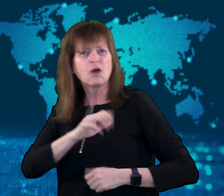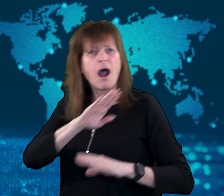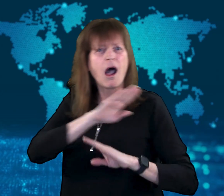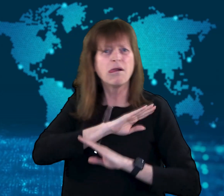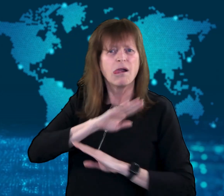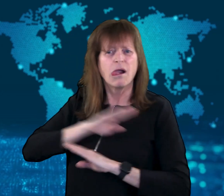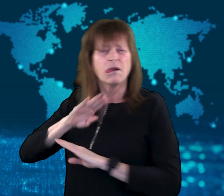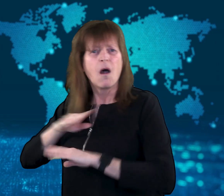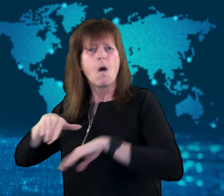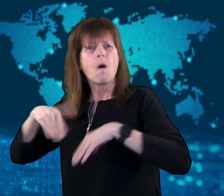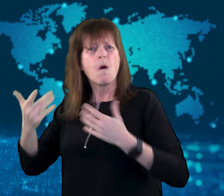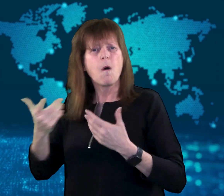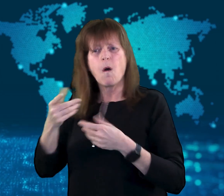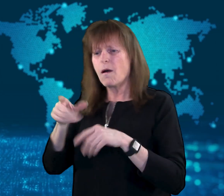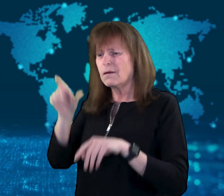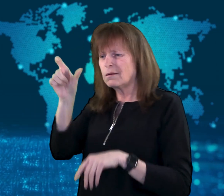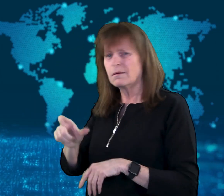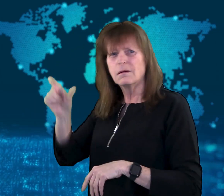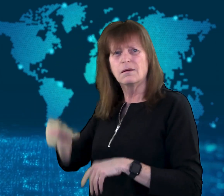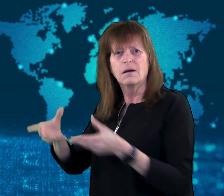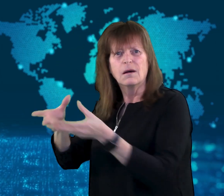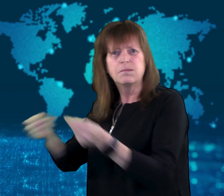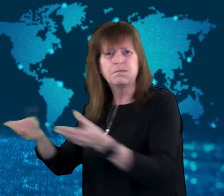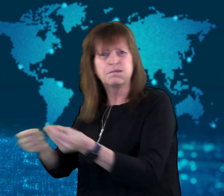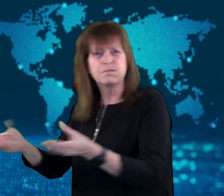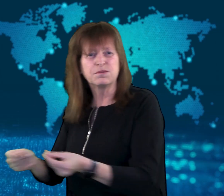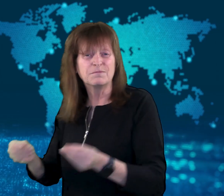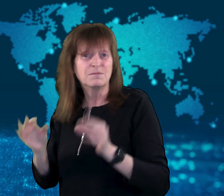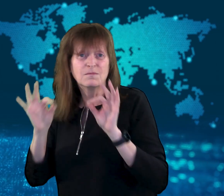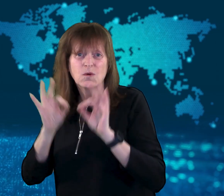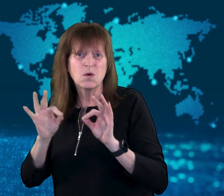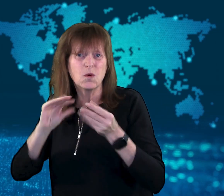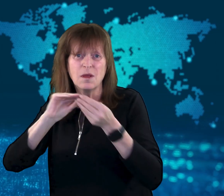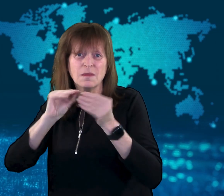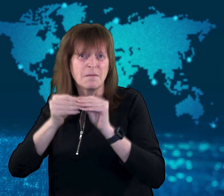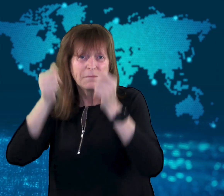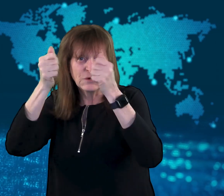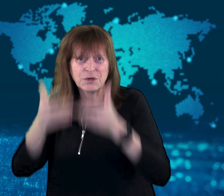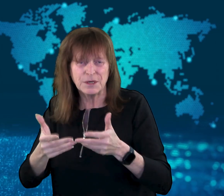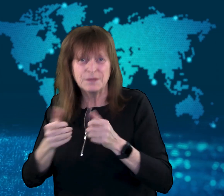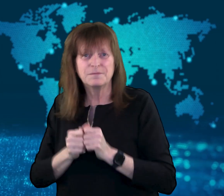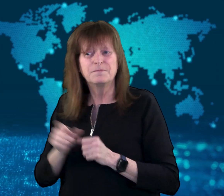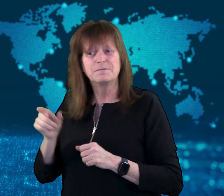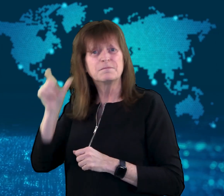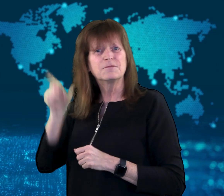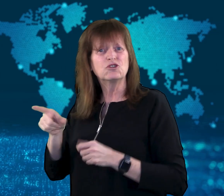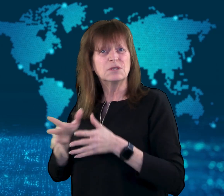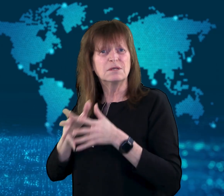or missing bodies, but a spokesman for Ukraine's Presidential Envoy for